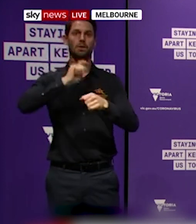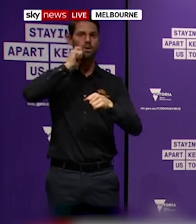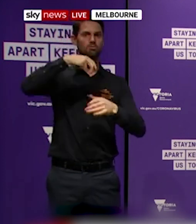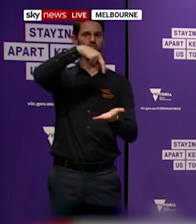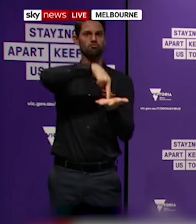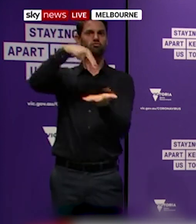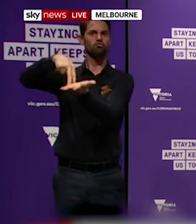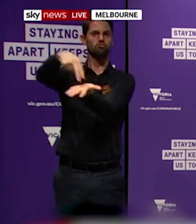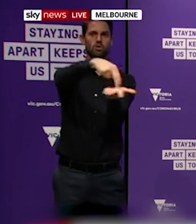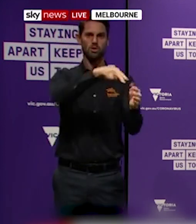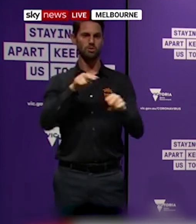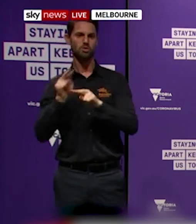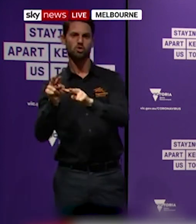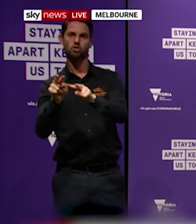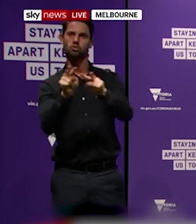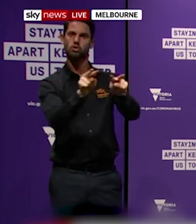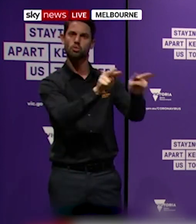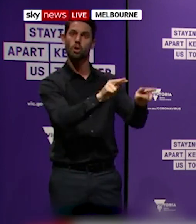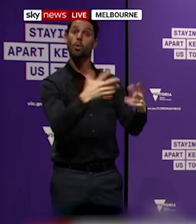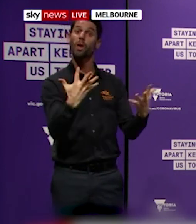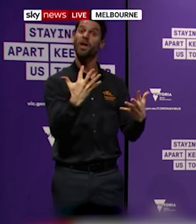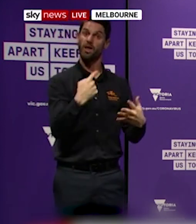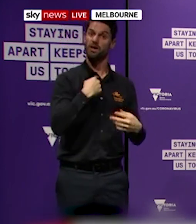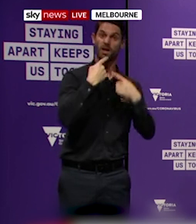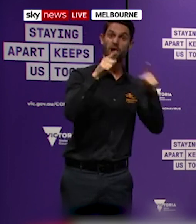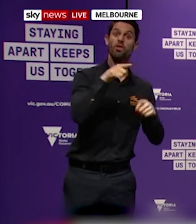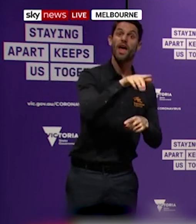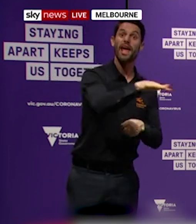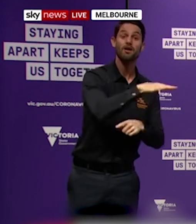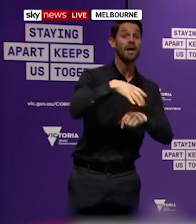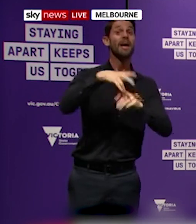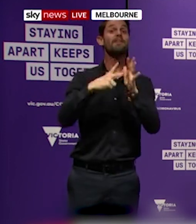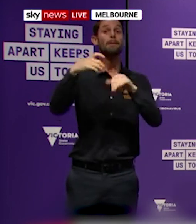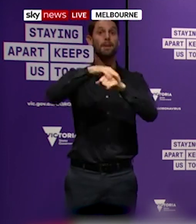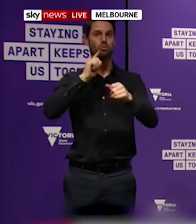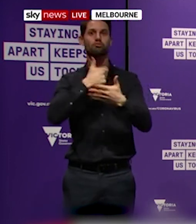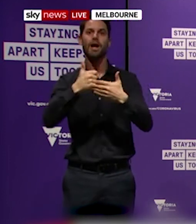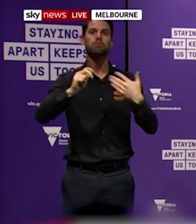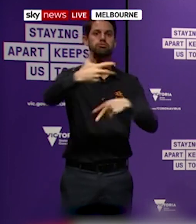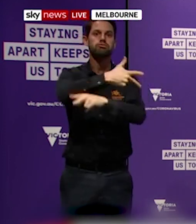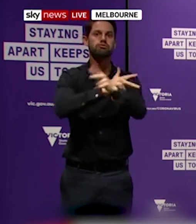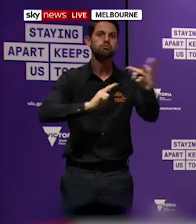lockdowns, this stay at home order. They will be patrolling throughout these communities. And if people are out of their home,